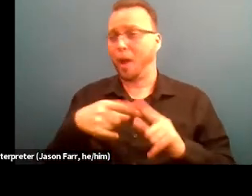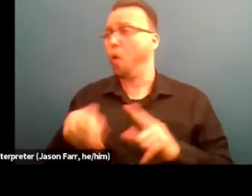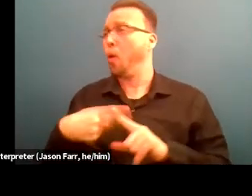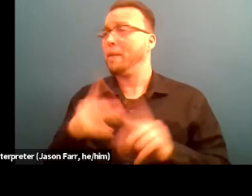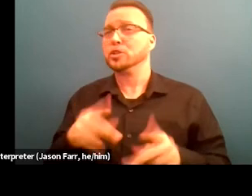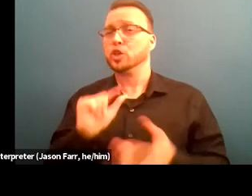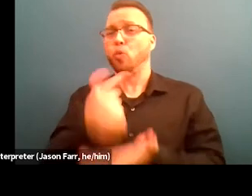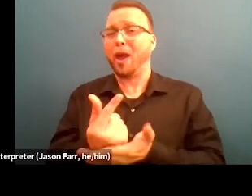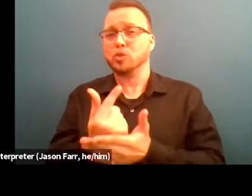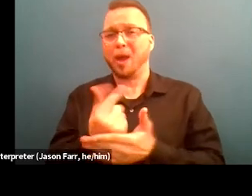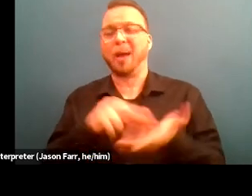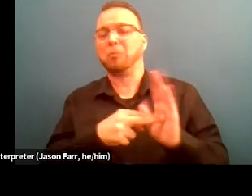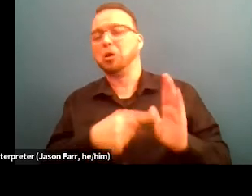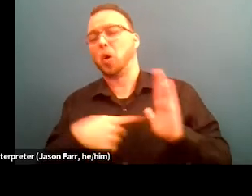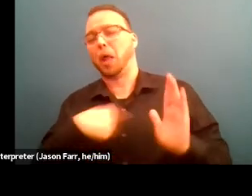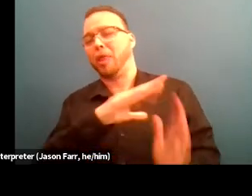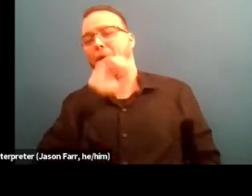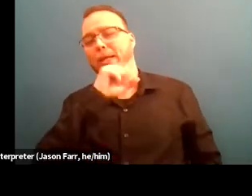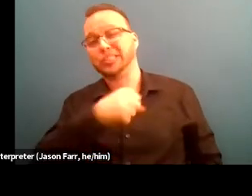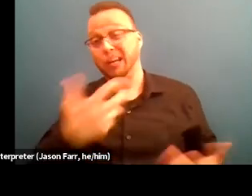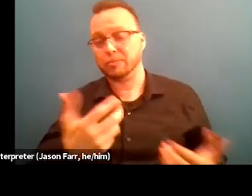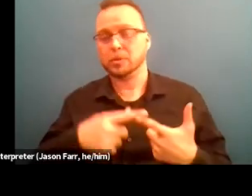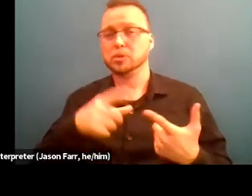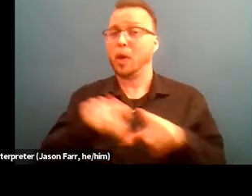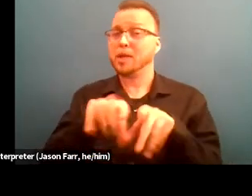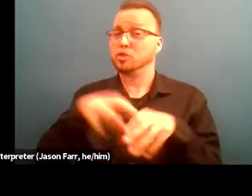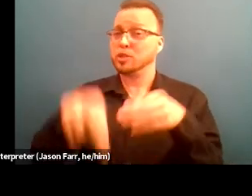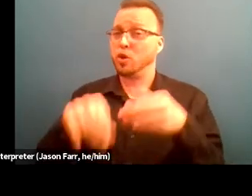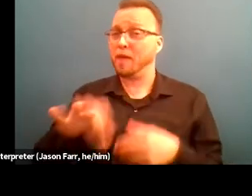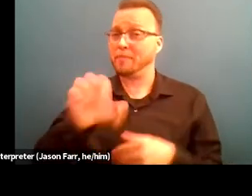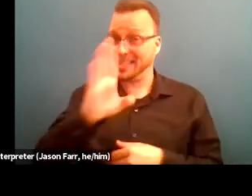So as a result of being explicit about naming these pieces